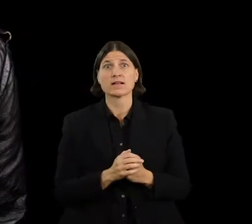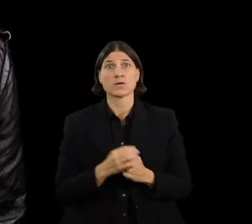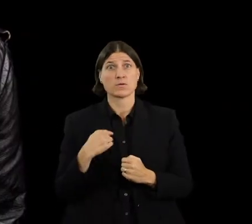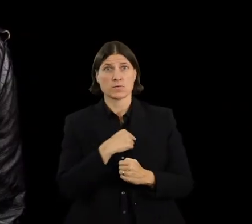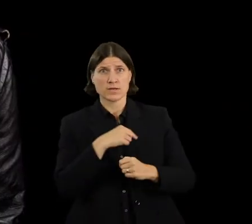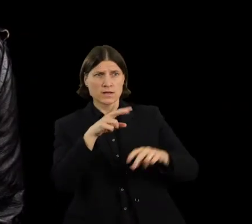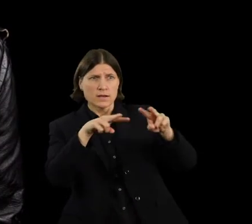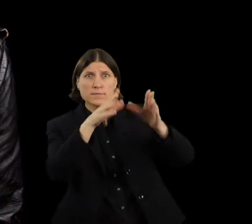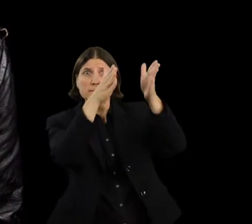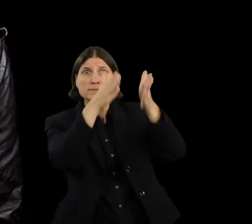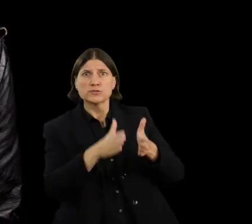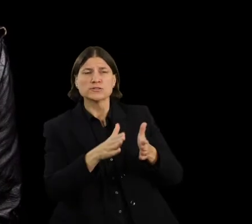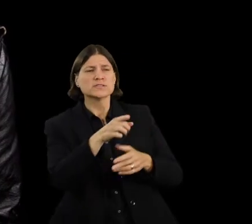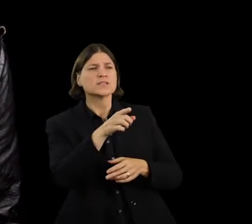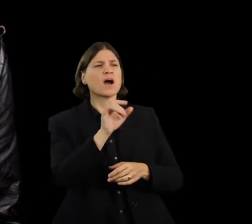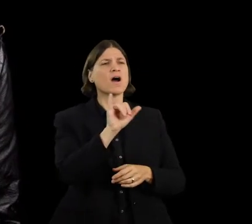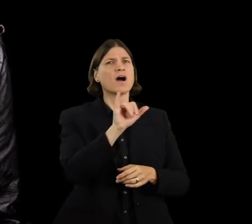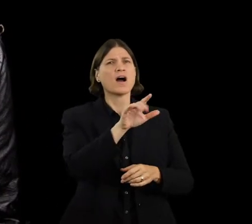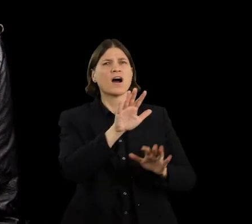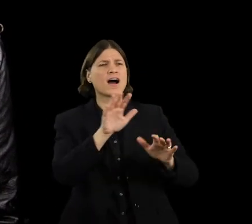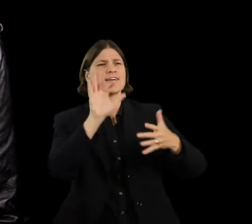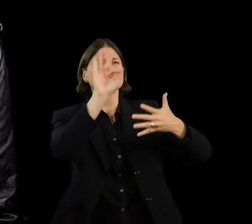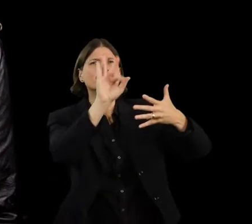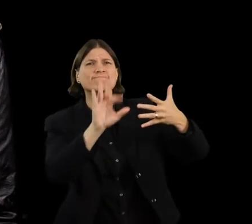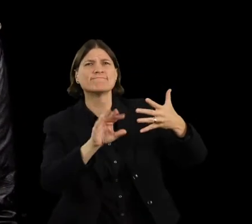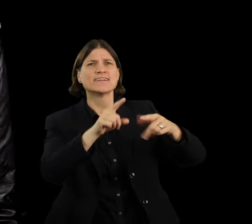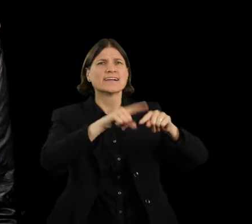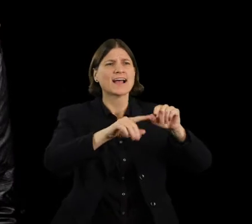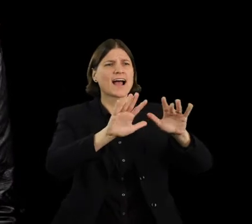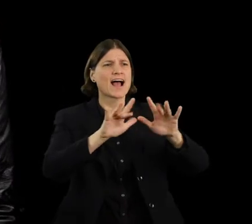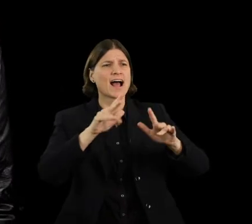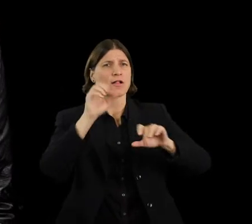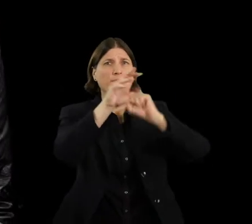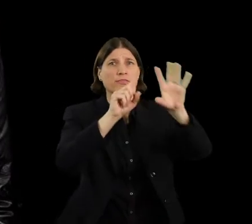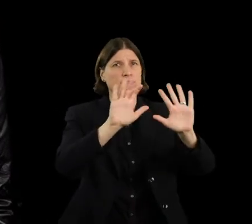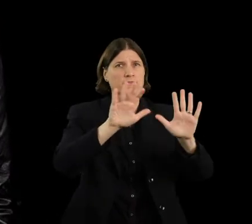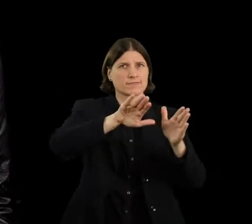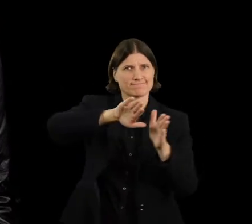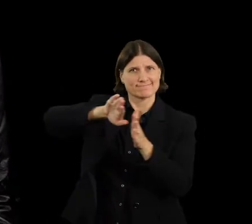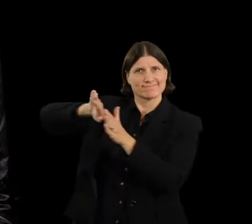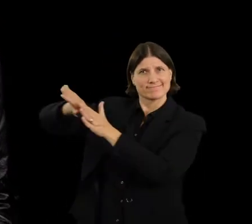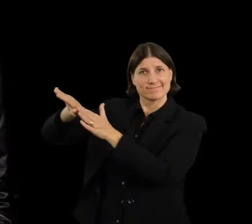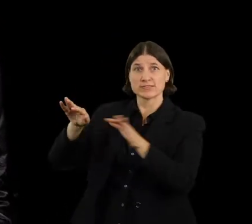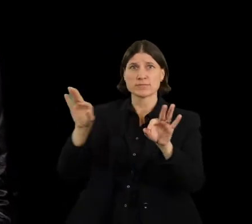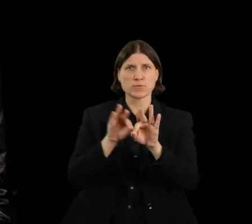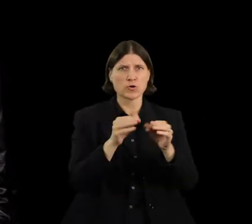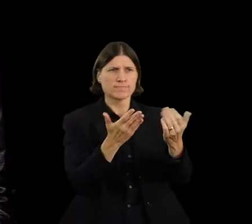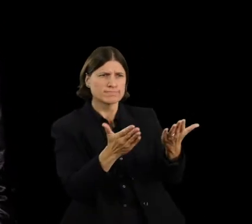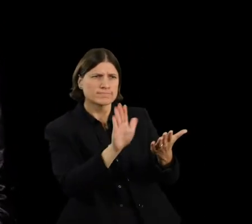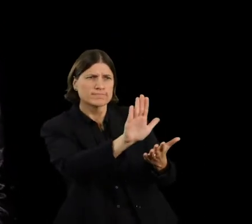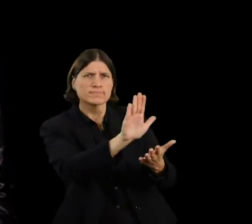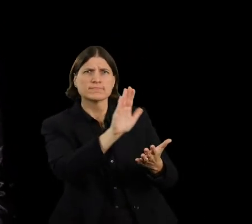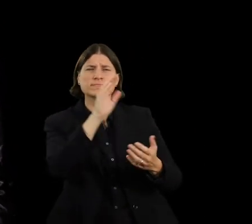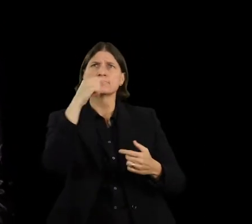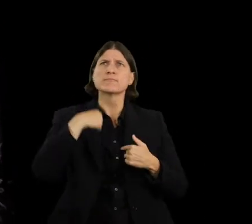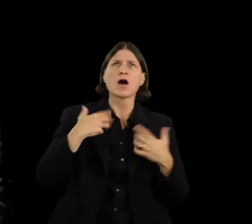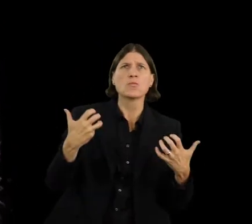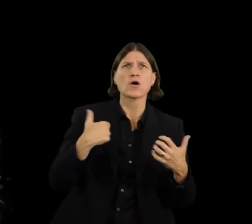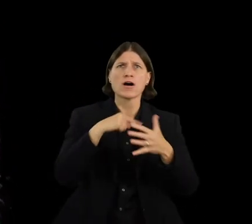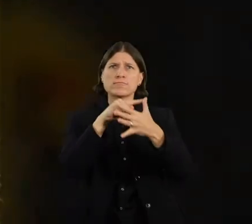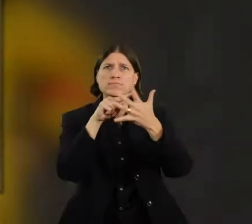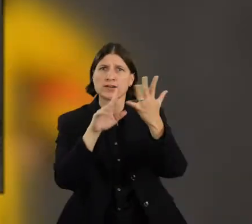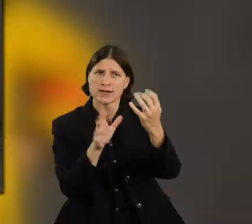We also recognize the potential a person has for living a life of his or her own choice.